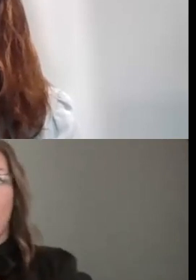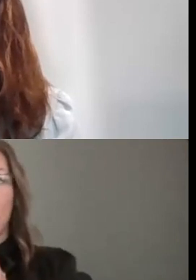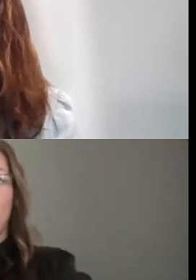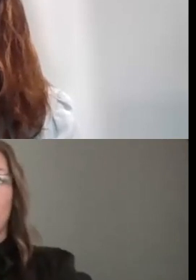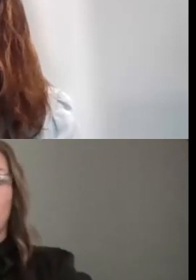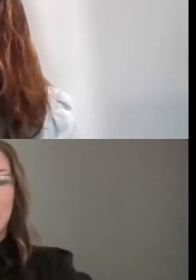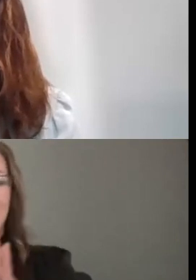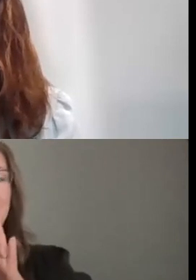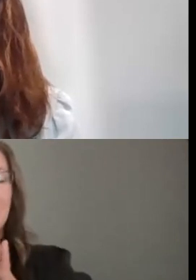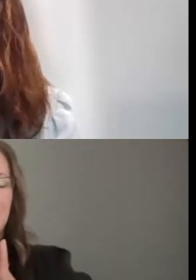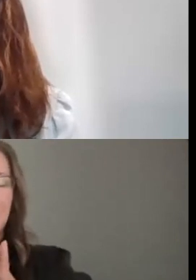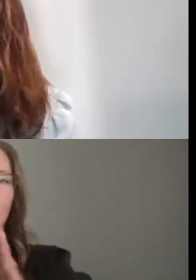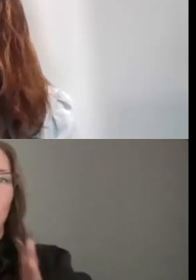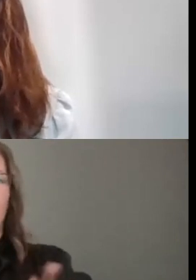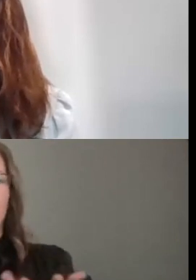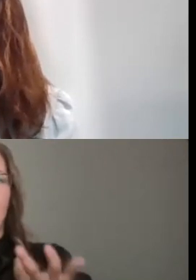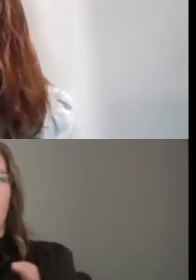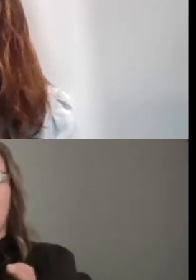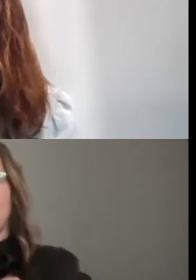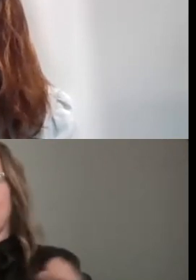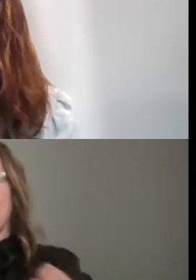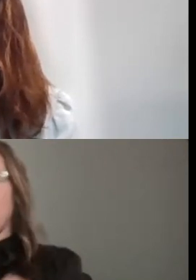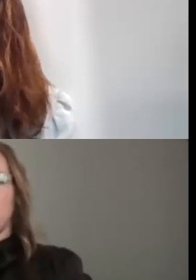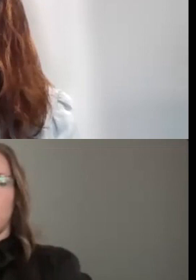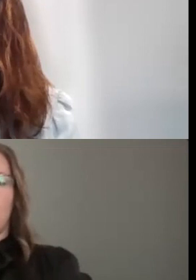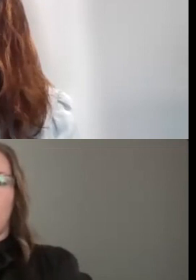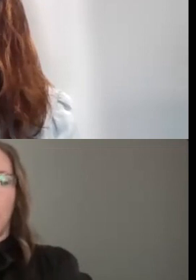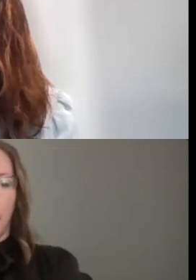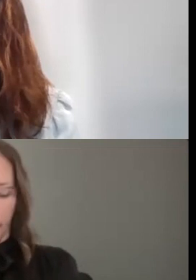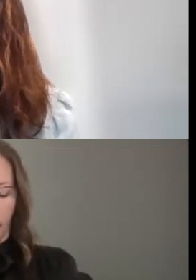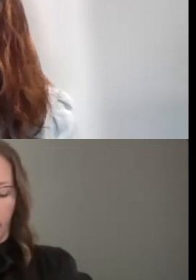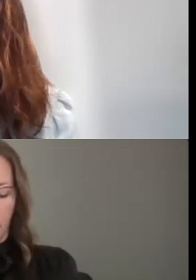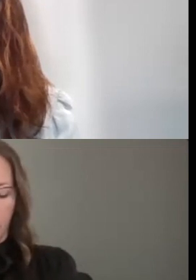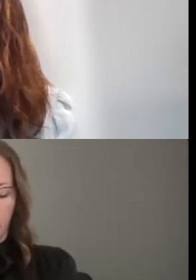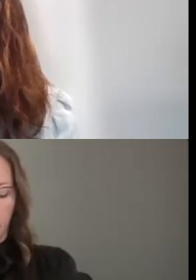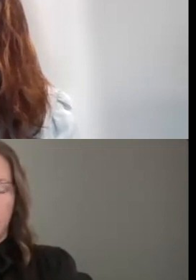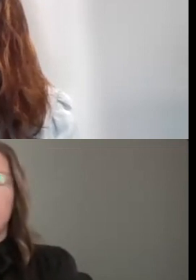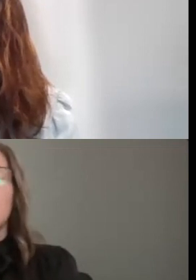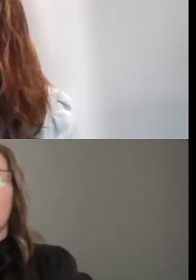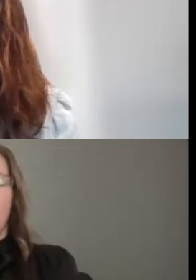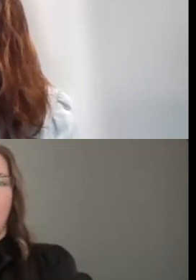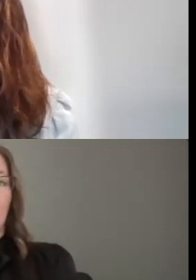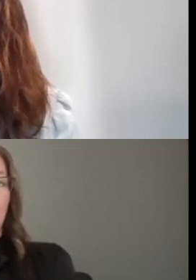WE DON'T REALLY WANT INDIVIDUAL JPGS FOR INSTANCE WITH VISUAL ARTS, WE WOULD WANT A PDF PREPARED IF POSSIBLE.